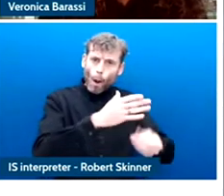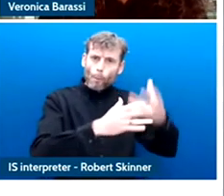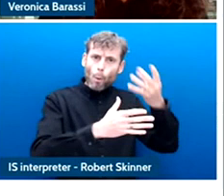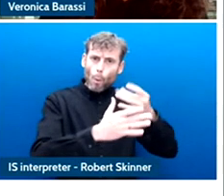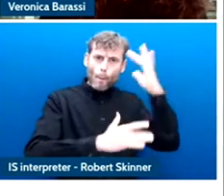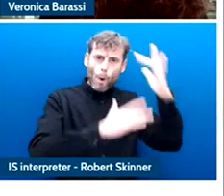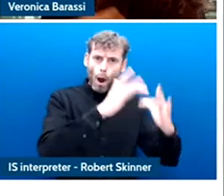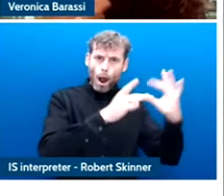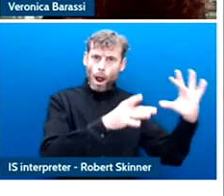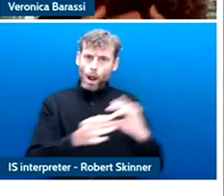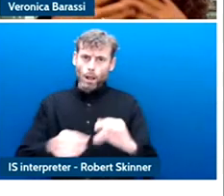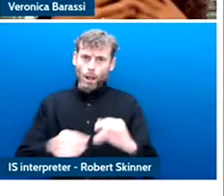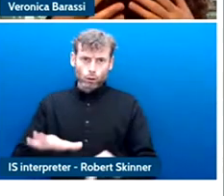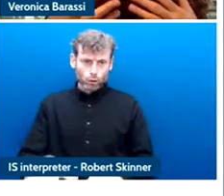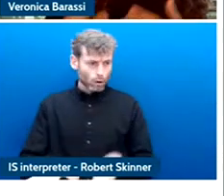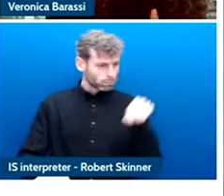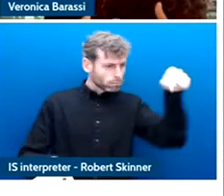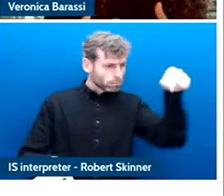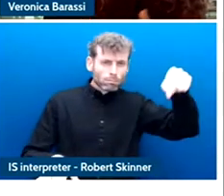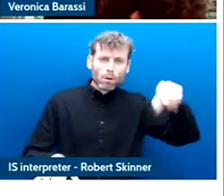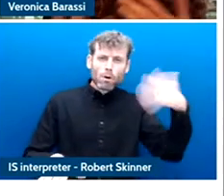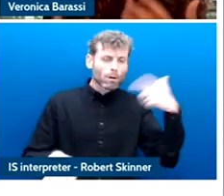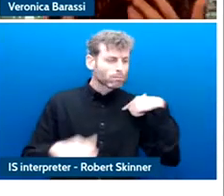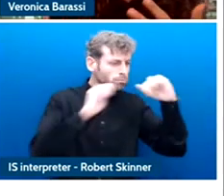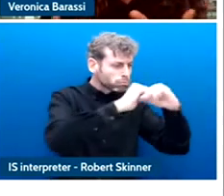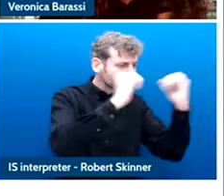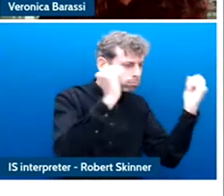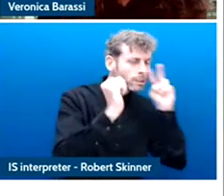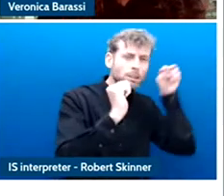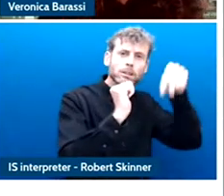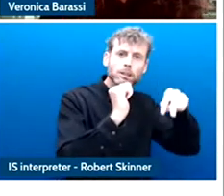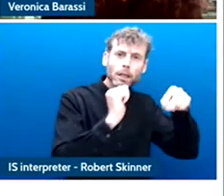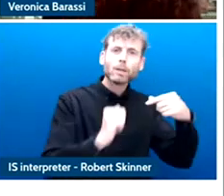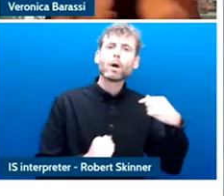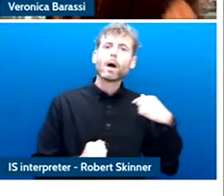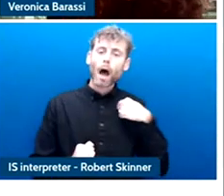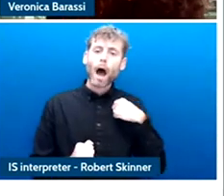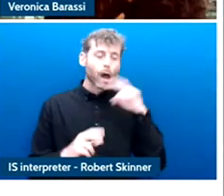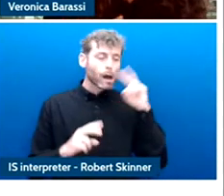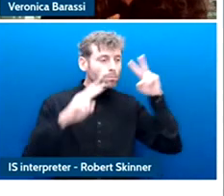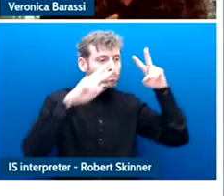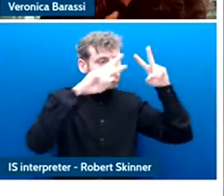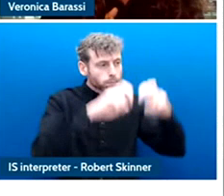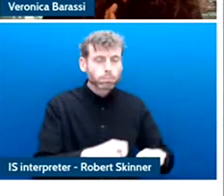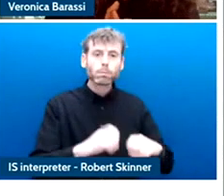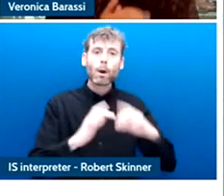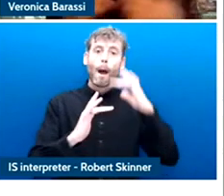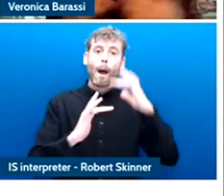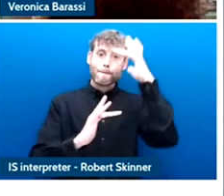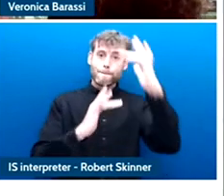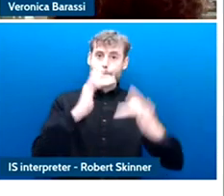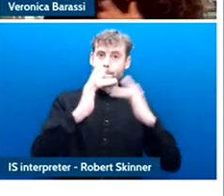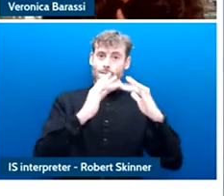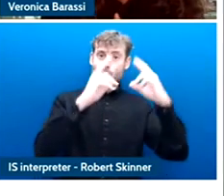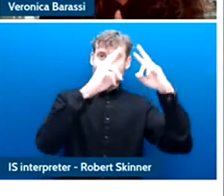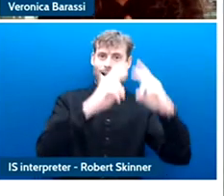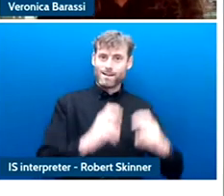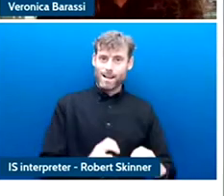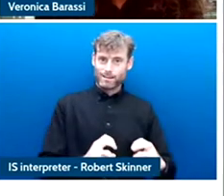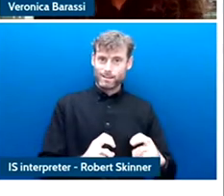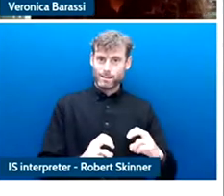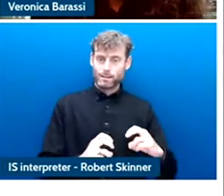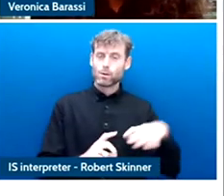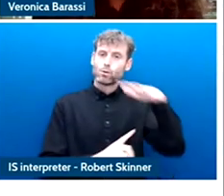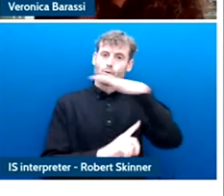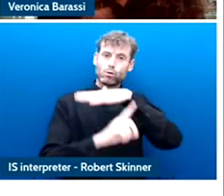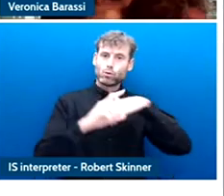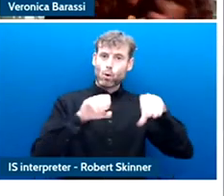Soy started to do a platform analysis of the four platforms apps and pregnancy